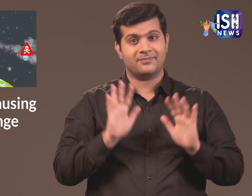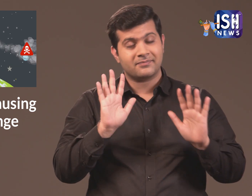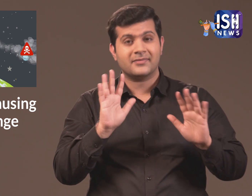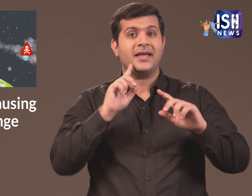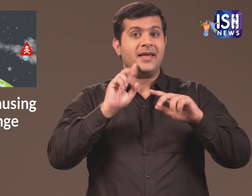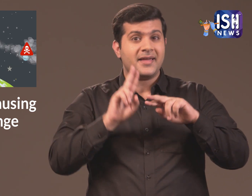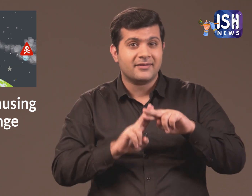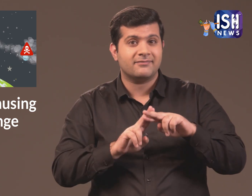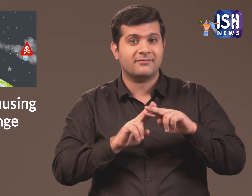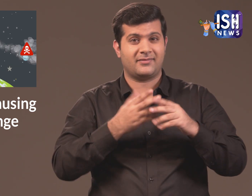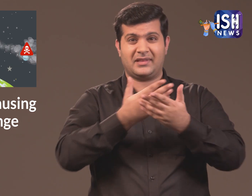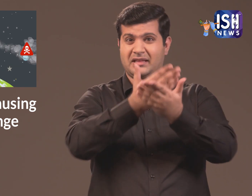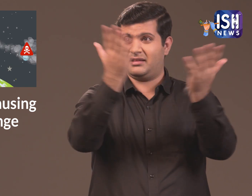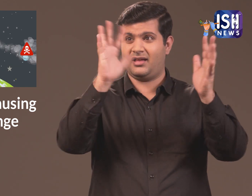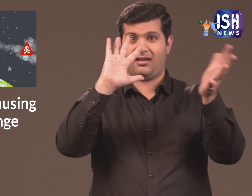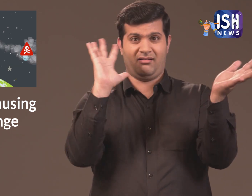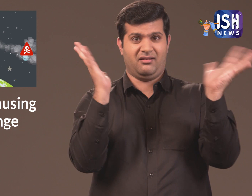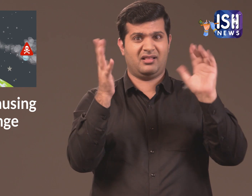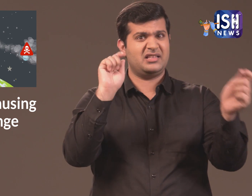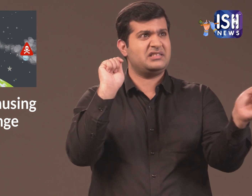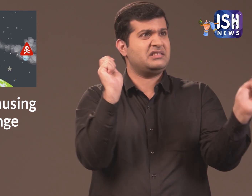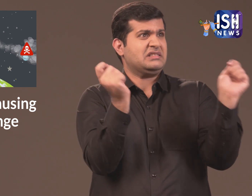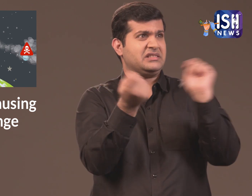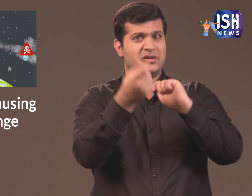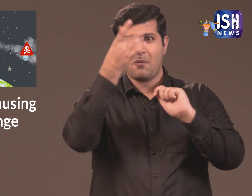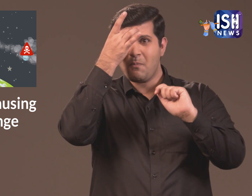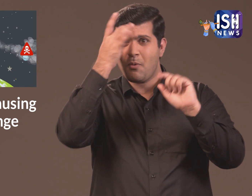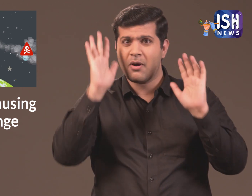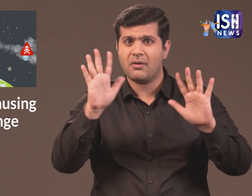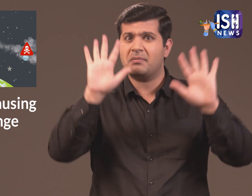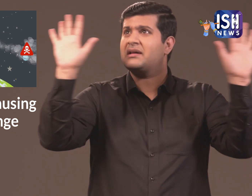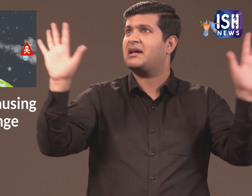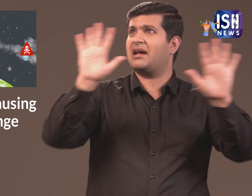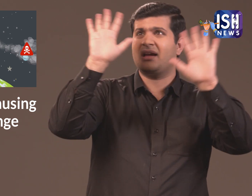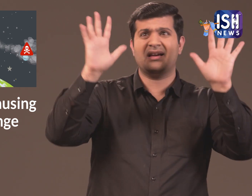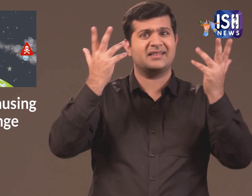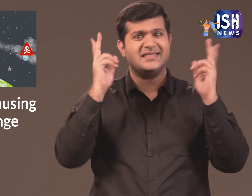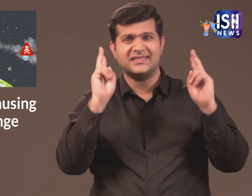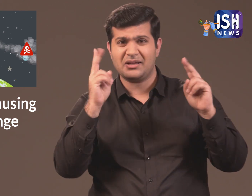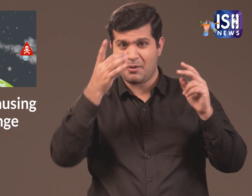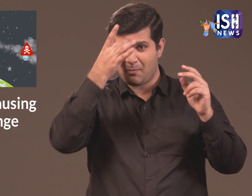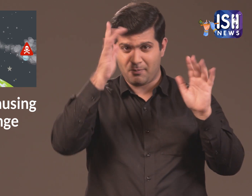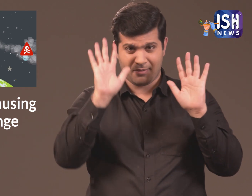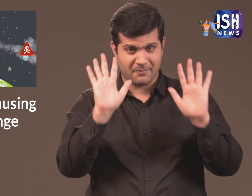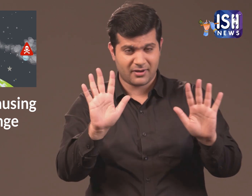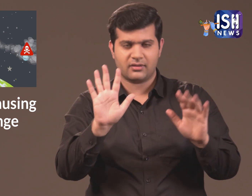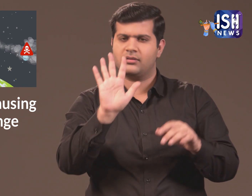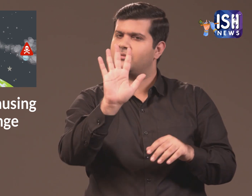If the world's climate is changing due to emission of such gases in the atmosphere,